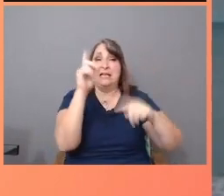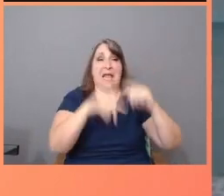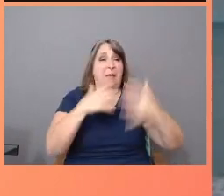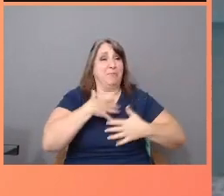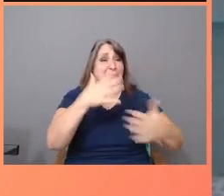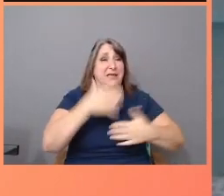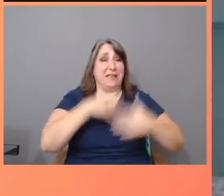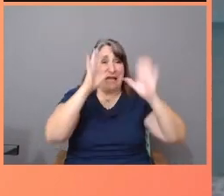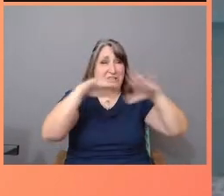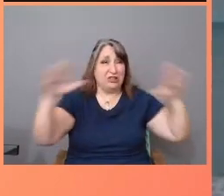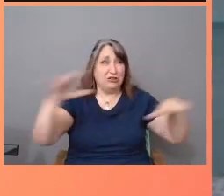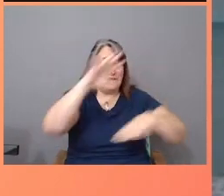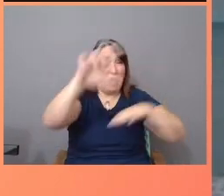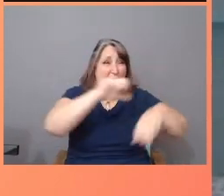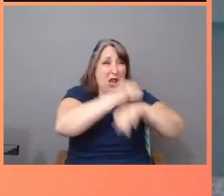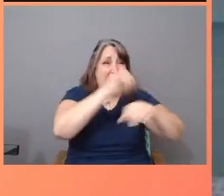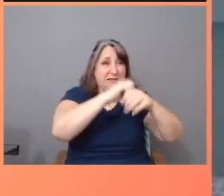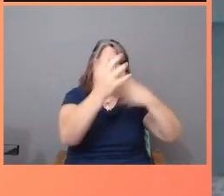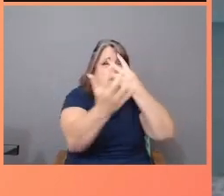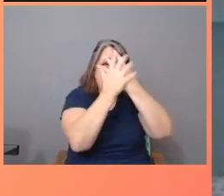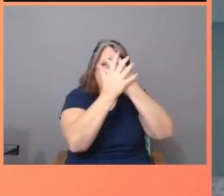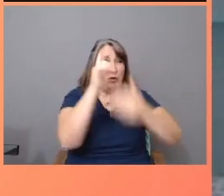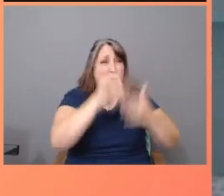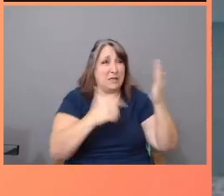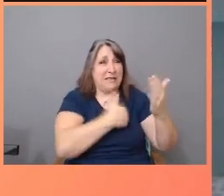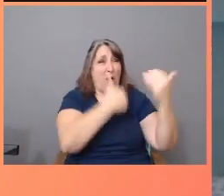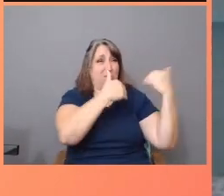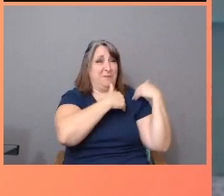what is our responsibility as artists?